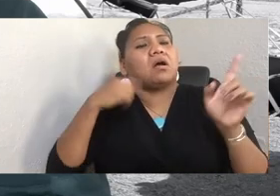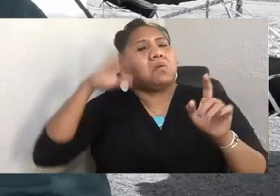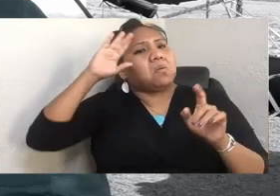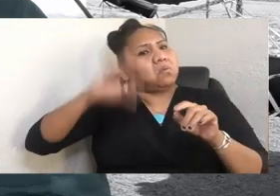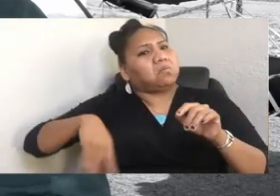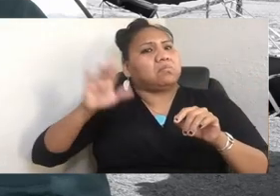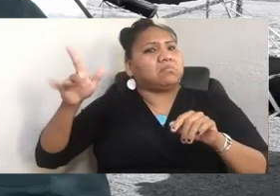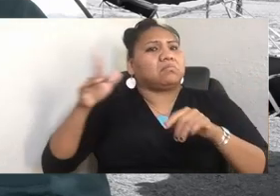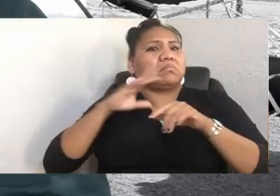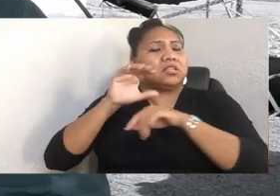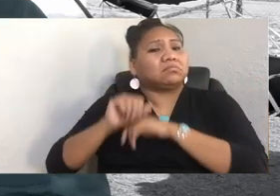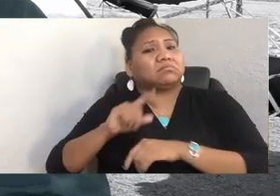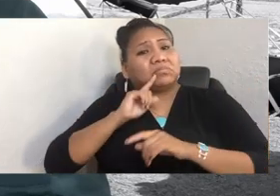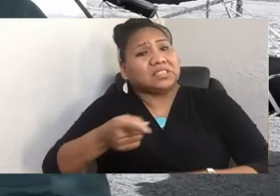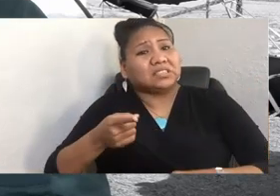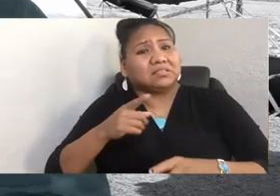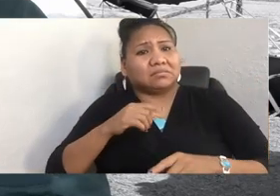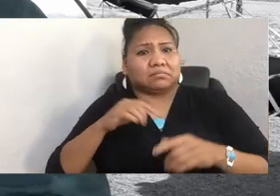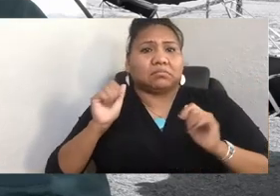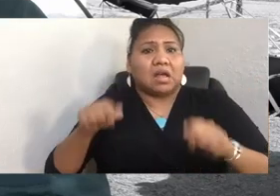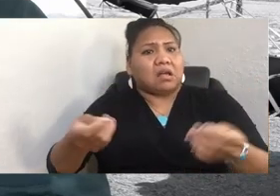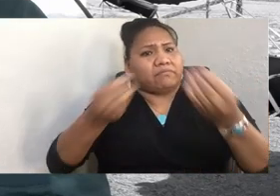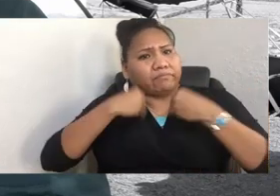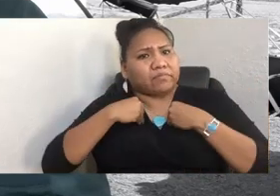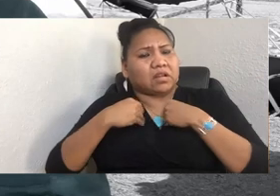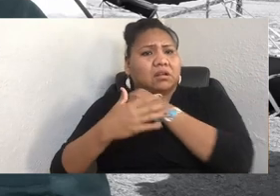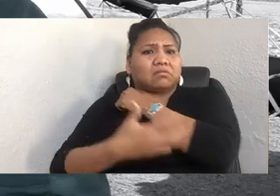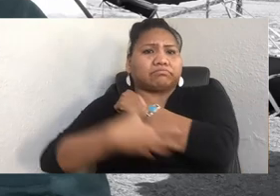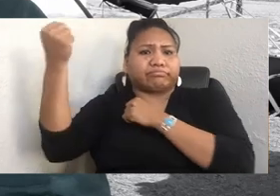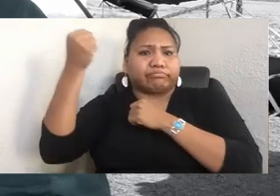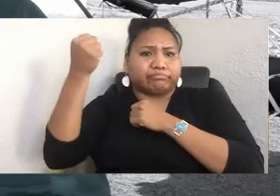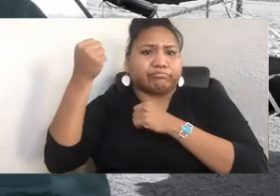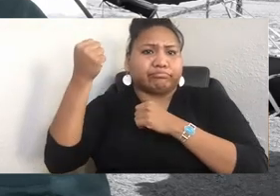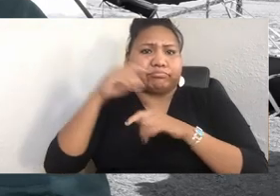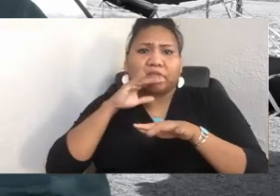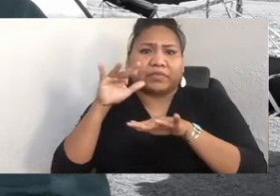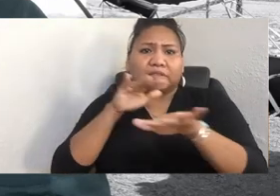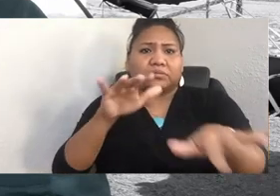It can be given. It can be taken. It is not a right."